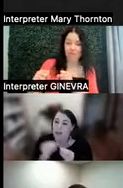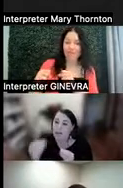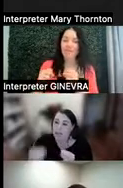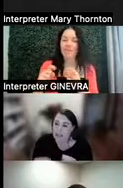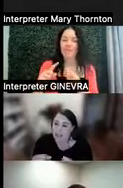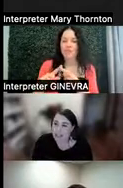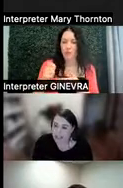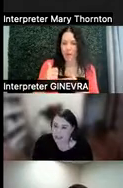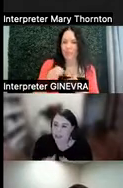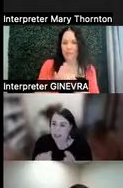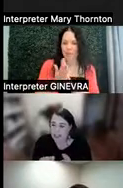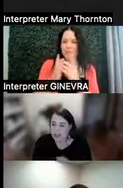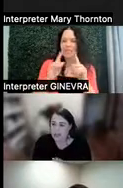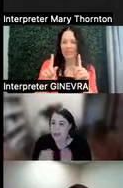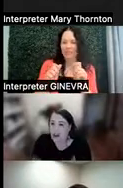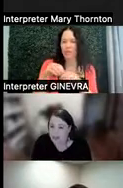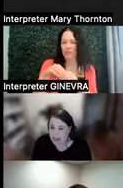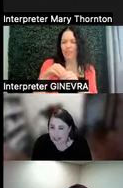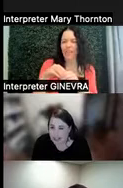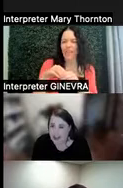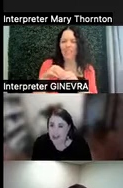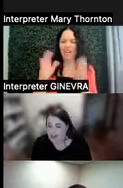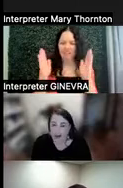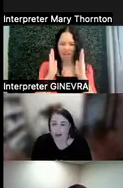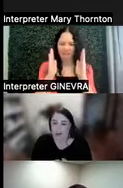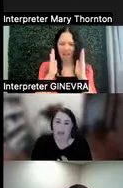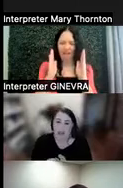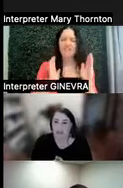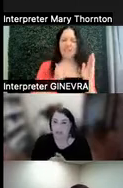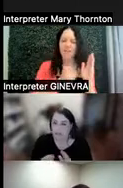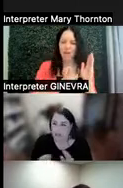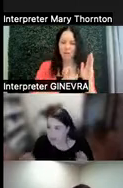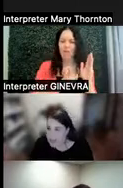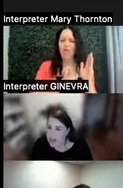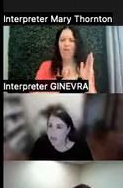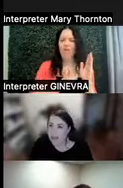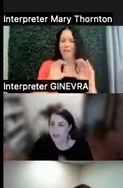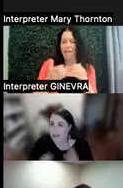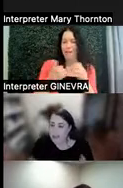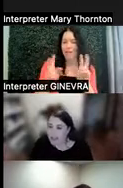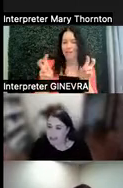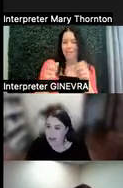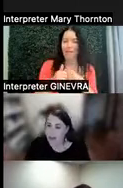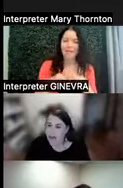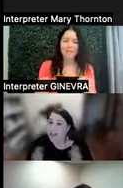to be successful within sort of the confines of our class topic, the subject matter, the things